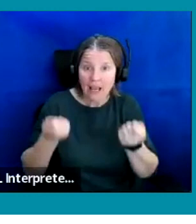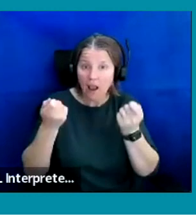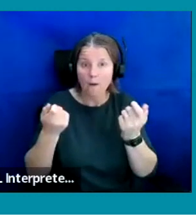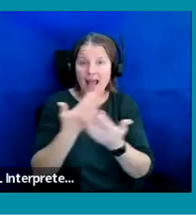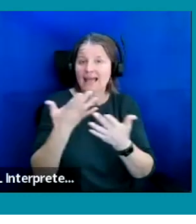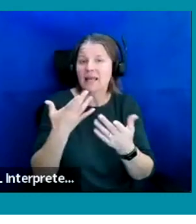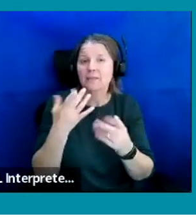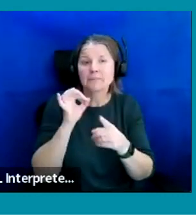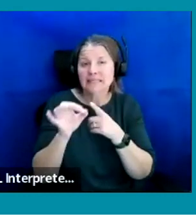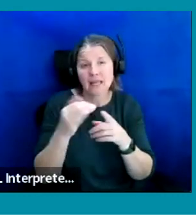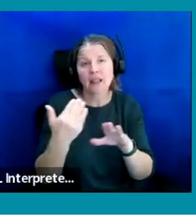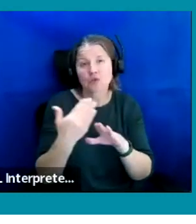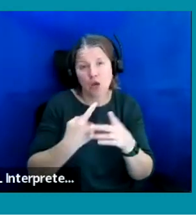certainly look into that for you.